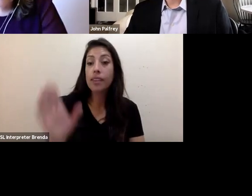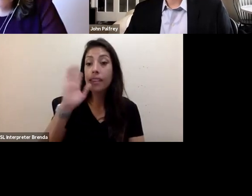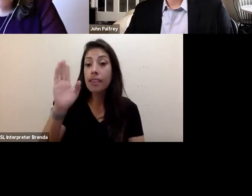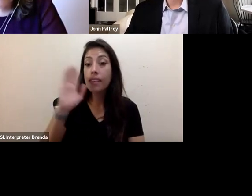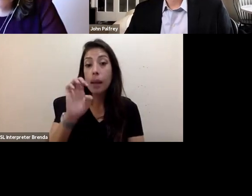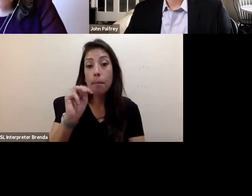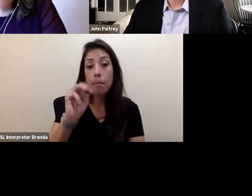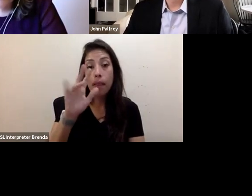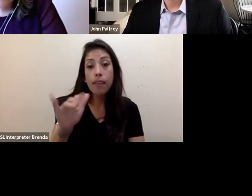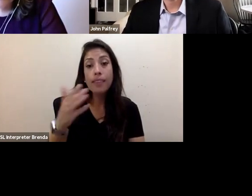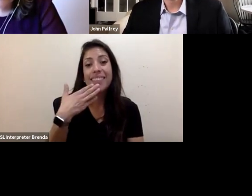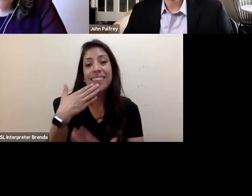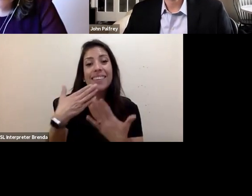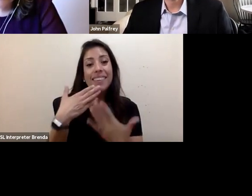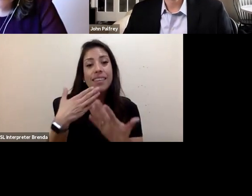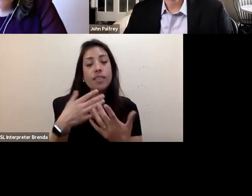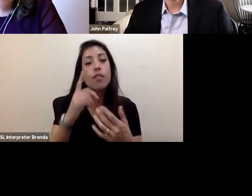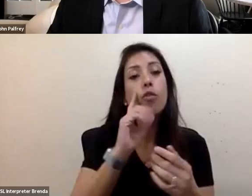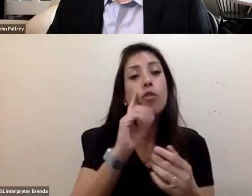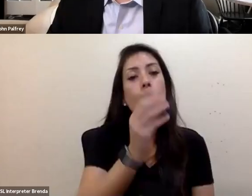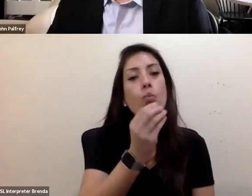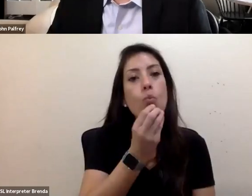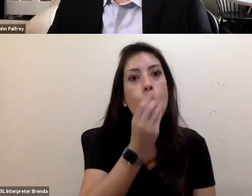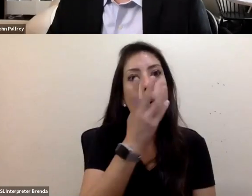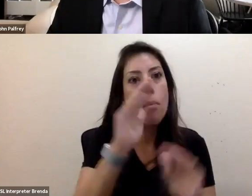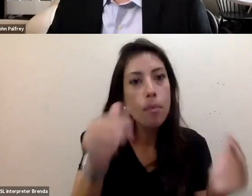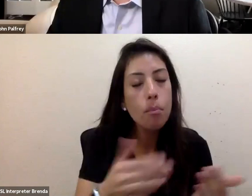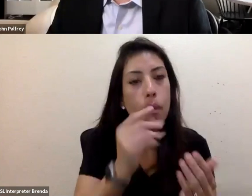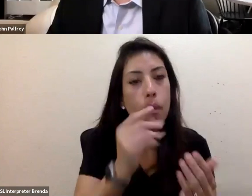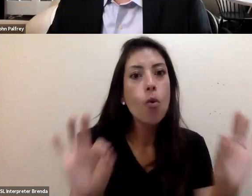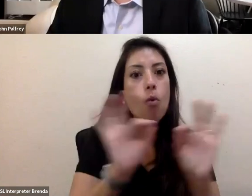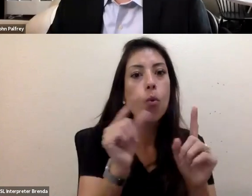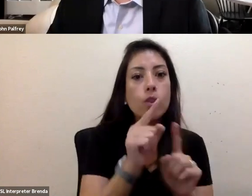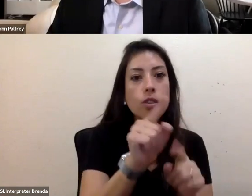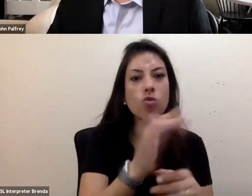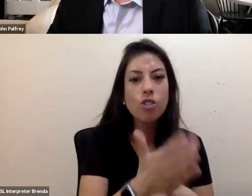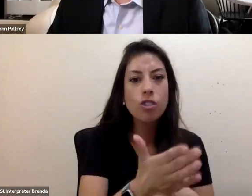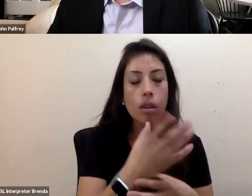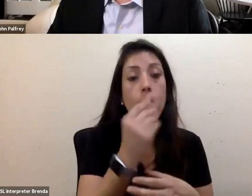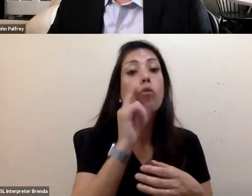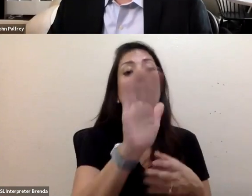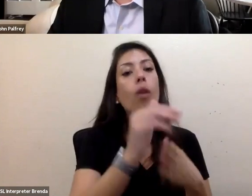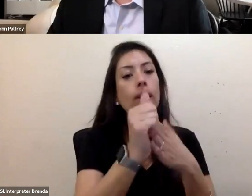and for the important words you've shared with us today. Also for your leadership of the Presidents Council, from which I, and many others,